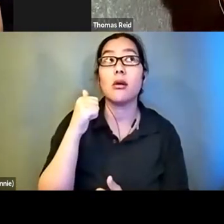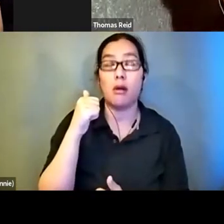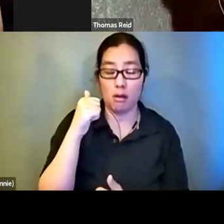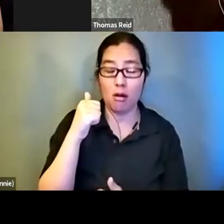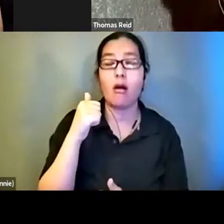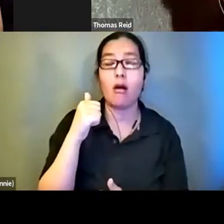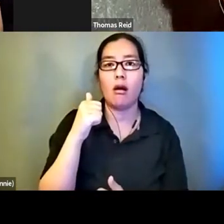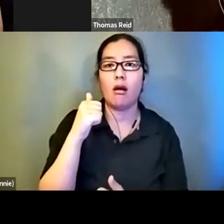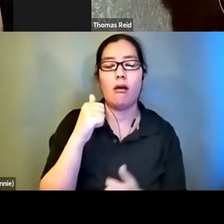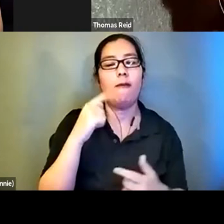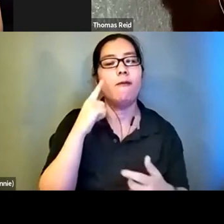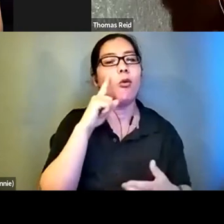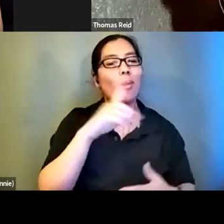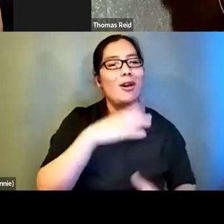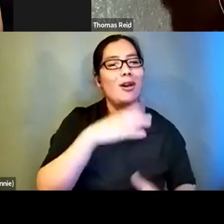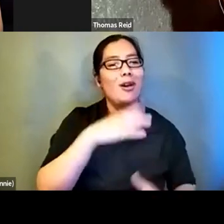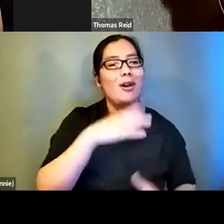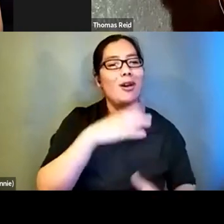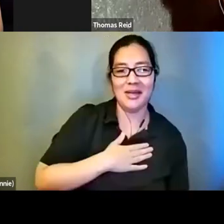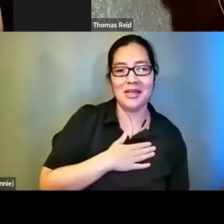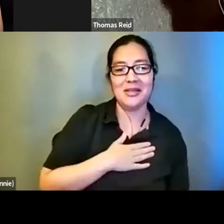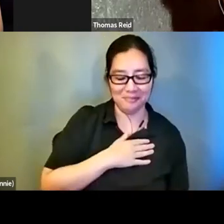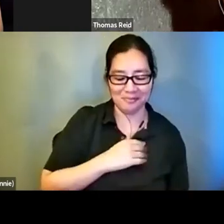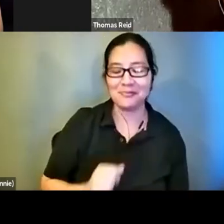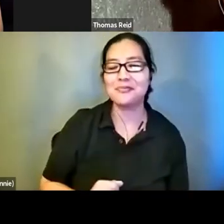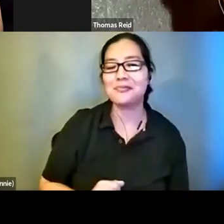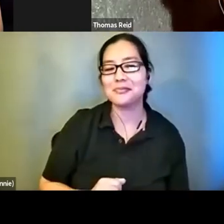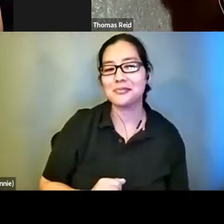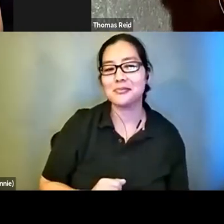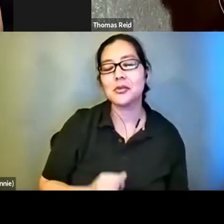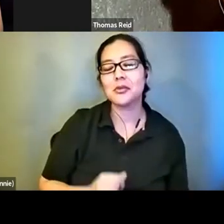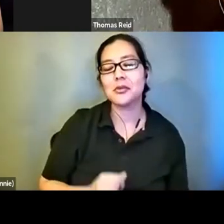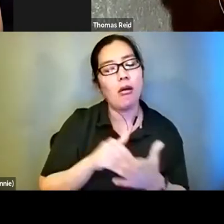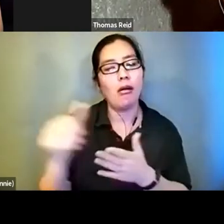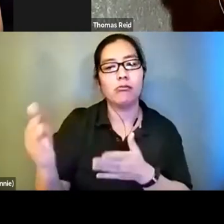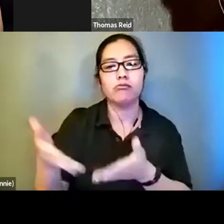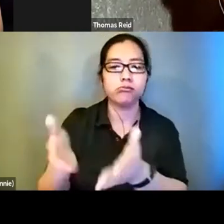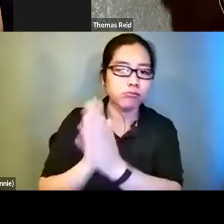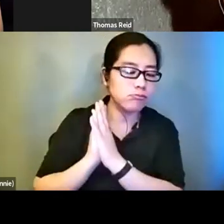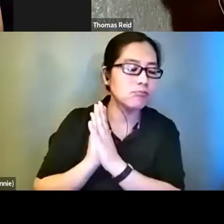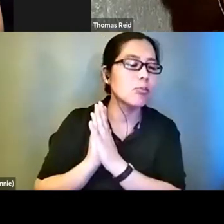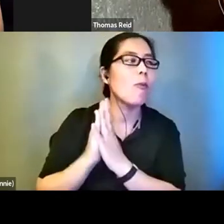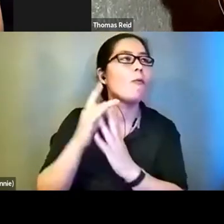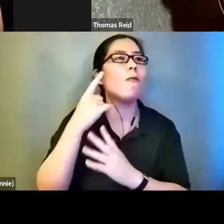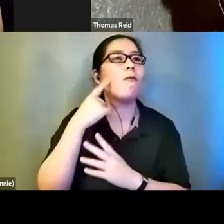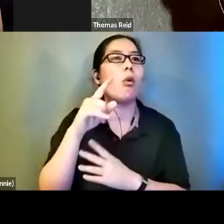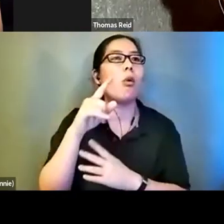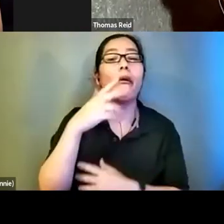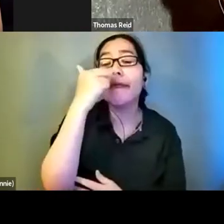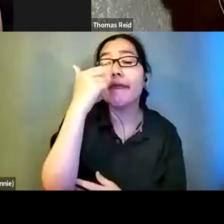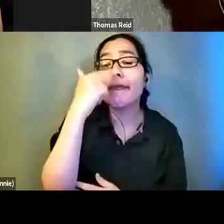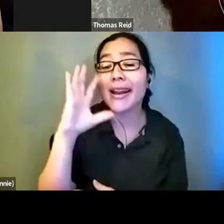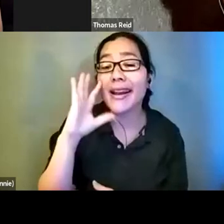We have a lot of requests for funny cat videos. Cat videos are the